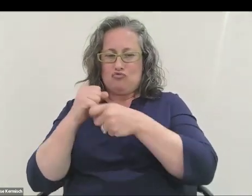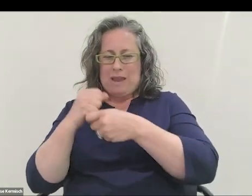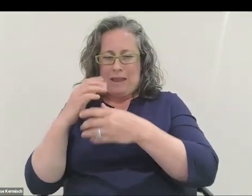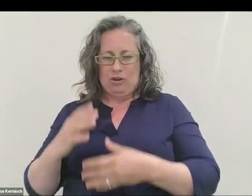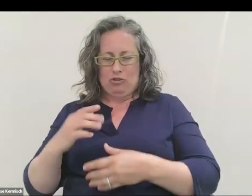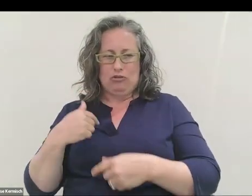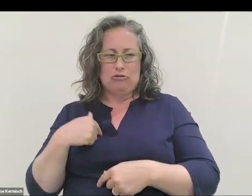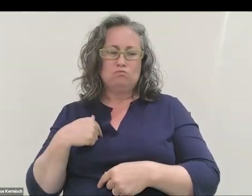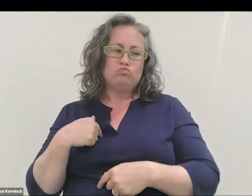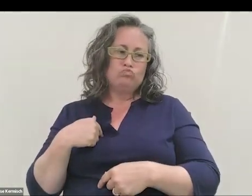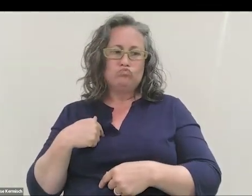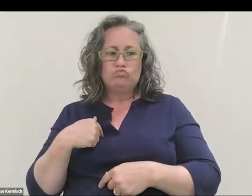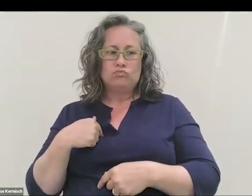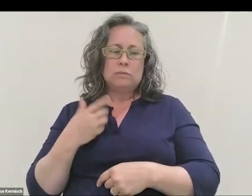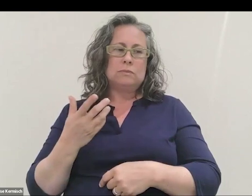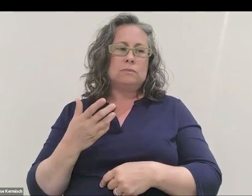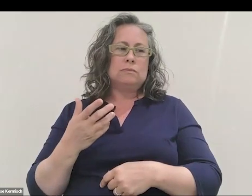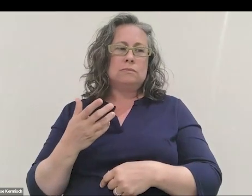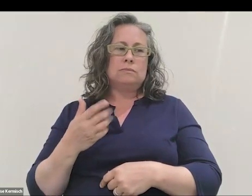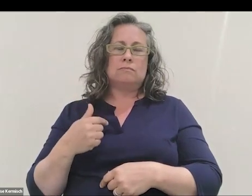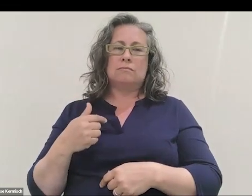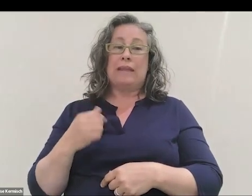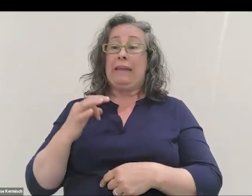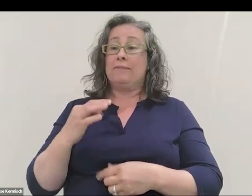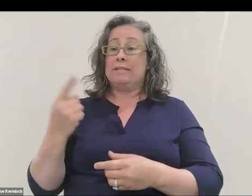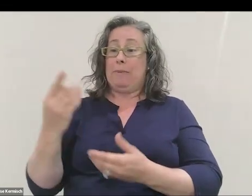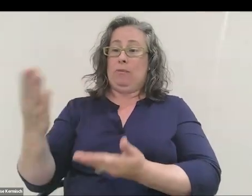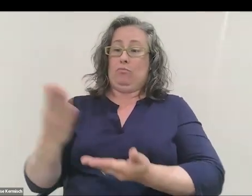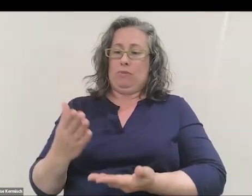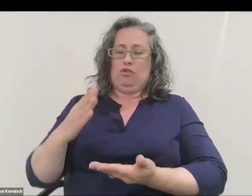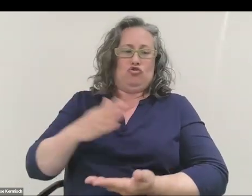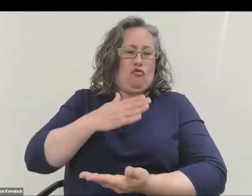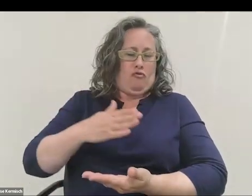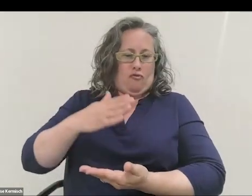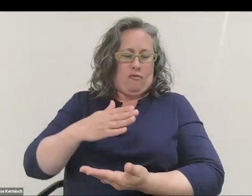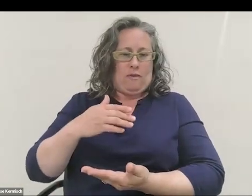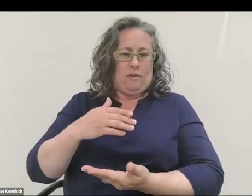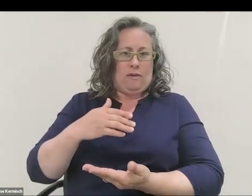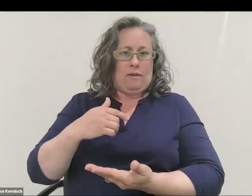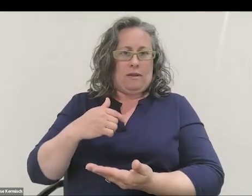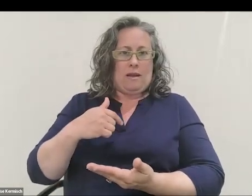If someone brings me a song, I know how to finish it.